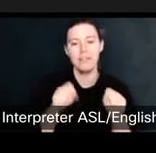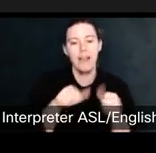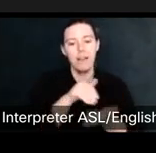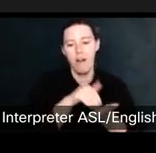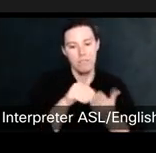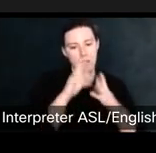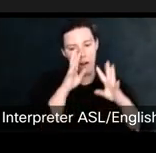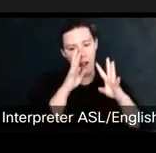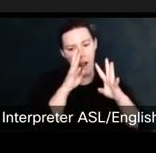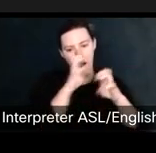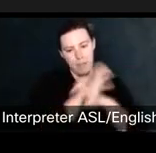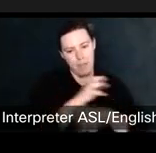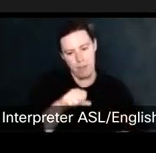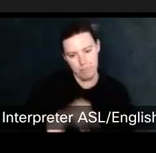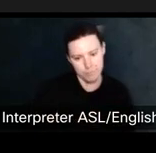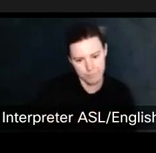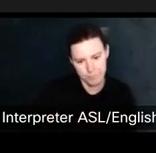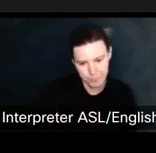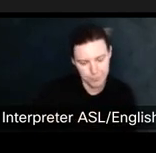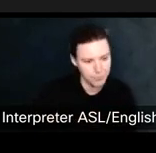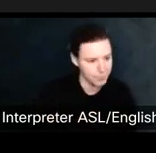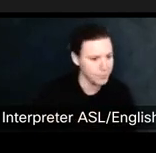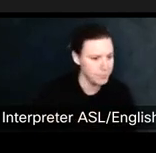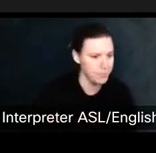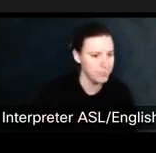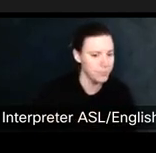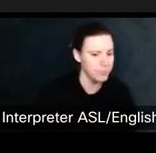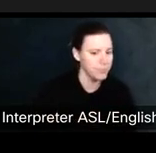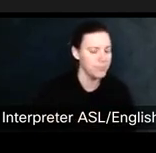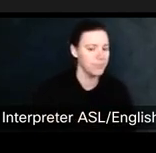Moving forward, um, so.